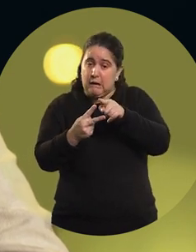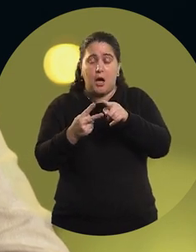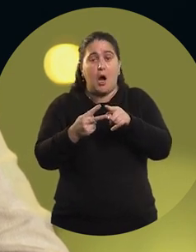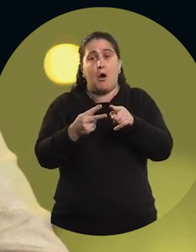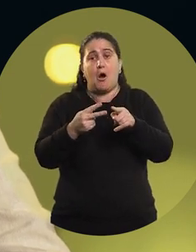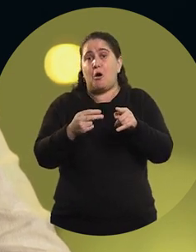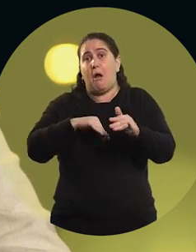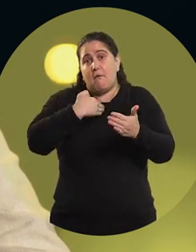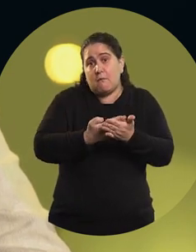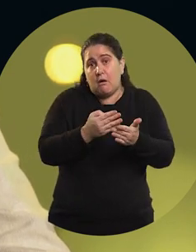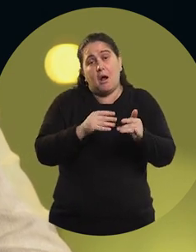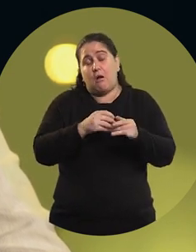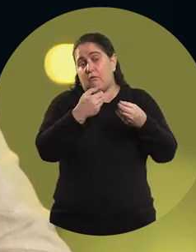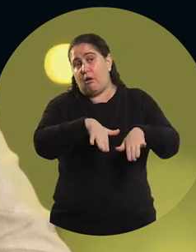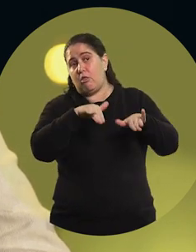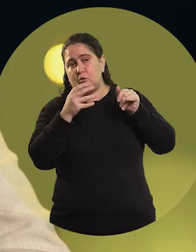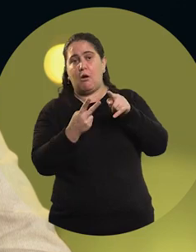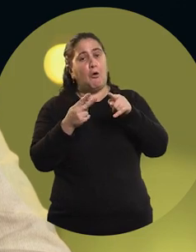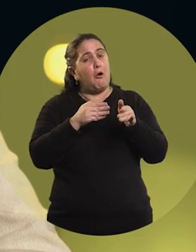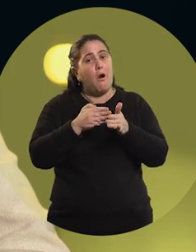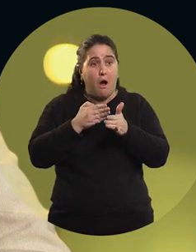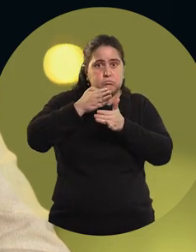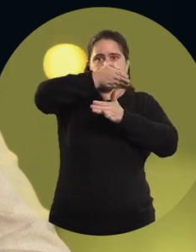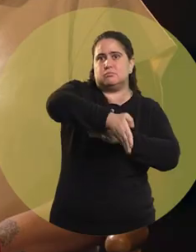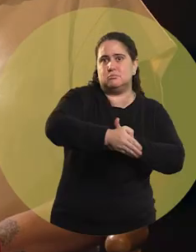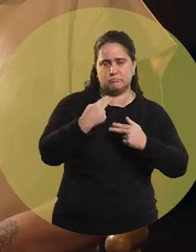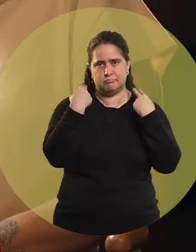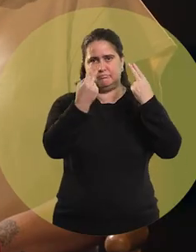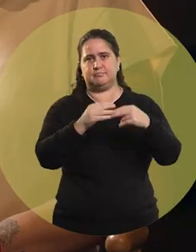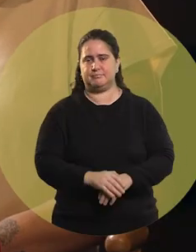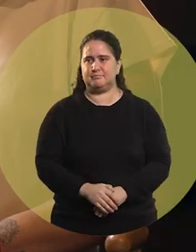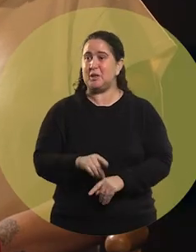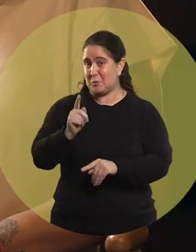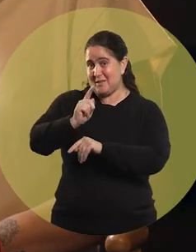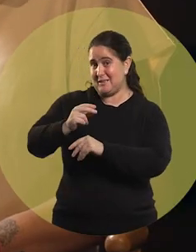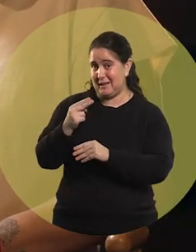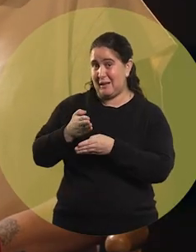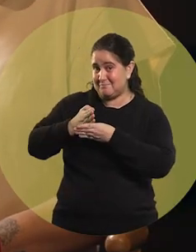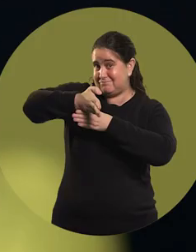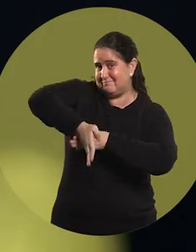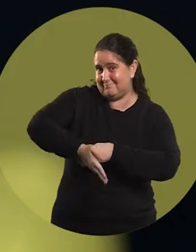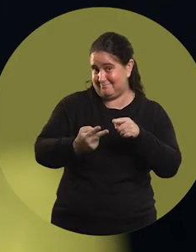or go over it". You decided to go over it, no doubt.